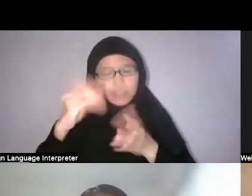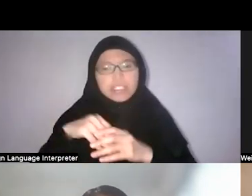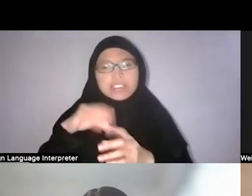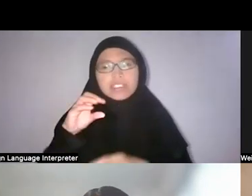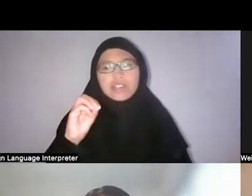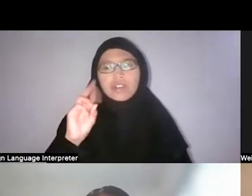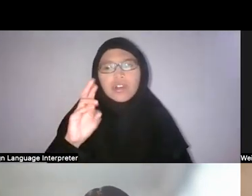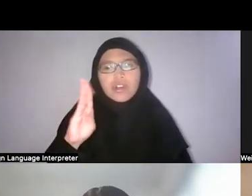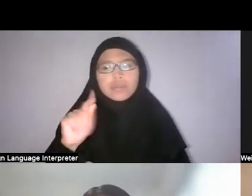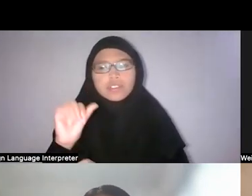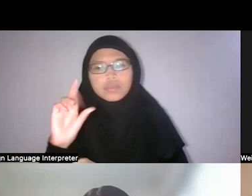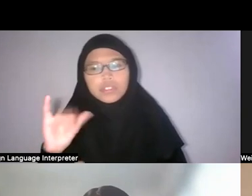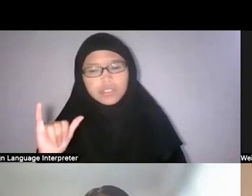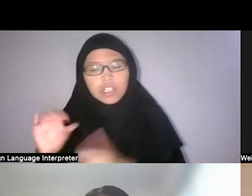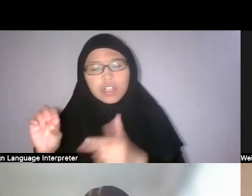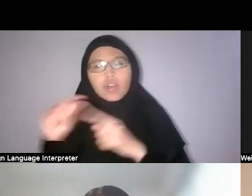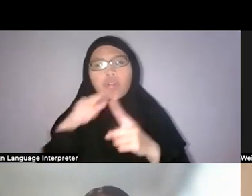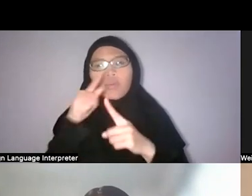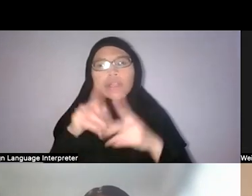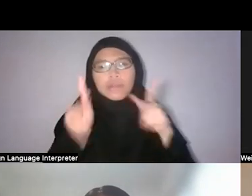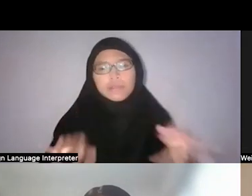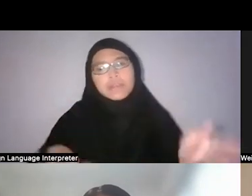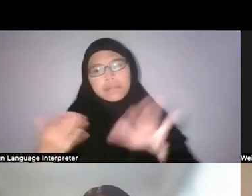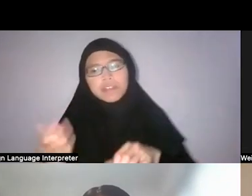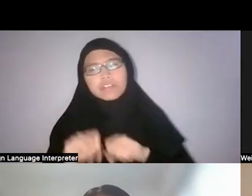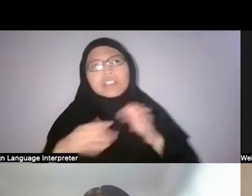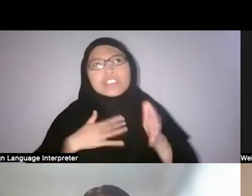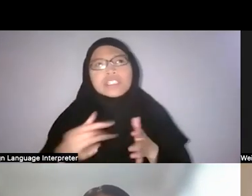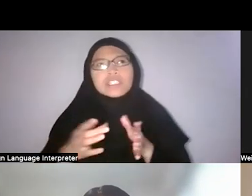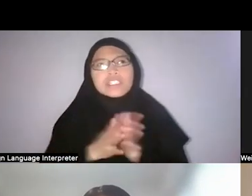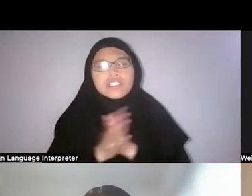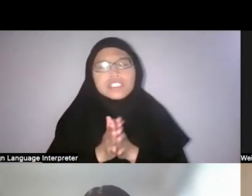So that’s quite interesting that when Ridley or Burkill or whoever